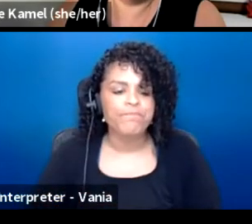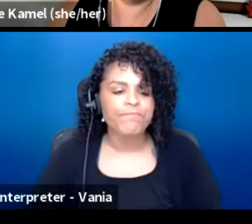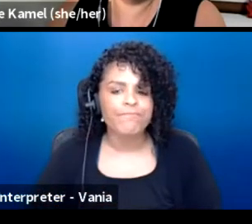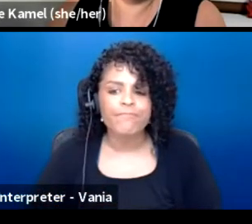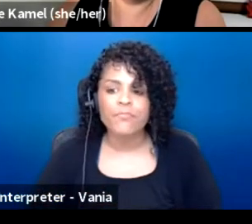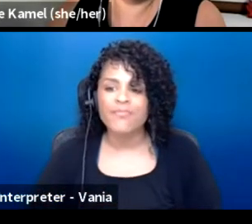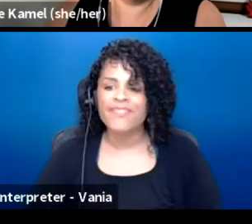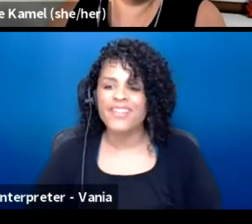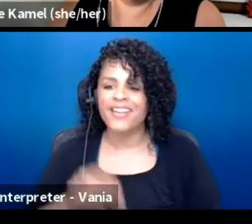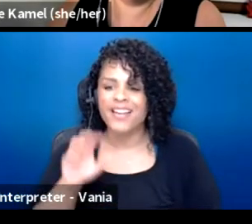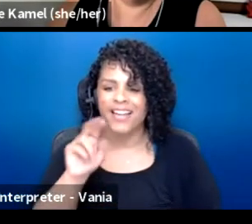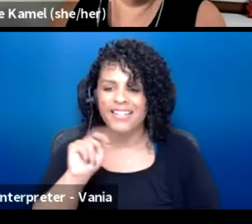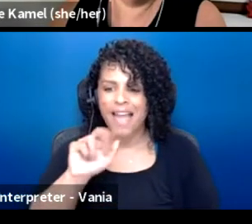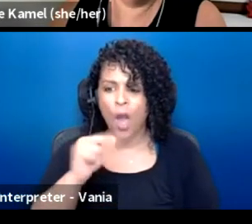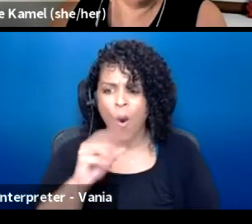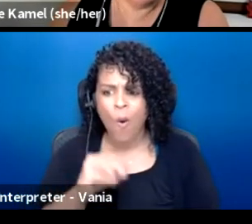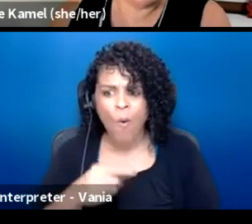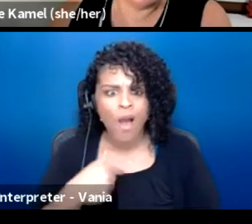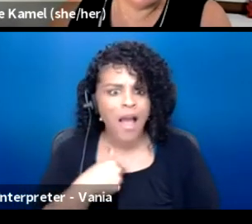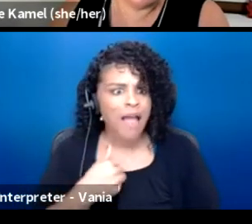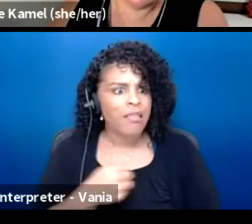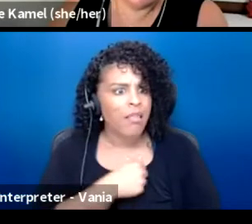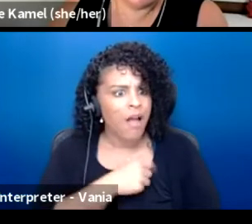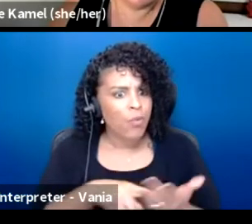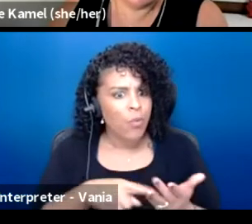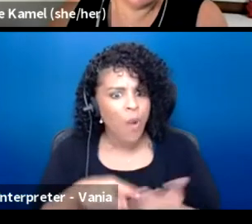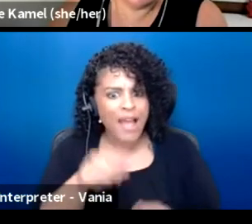I love what you just said, what Miki just said.